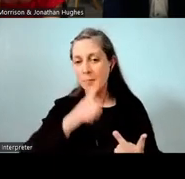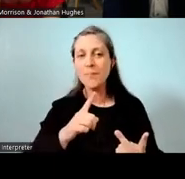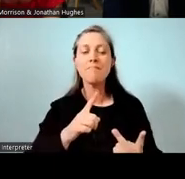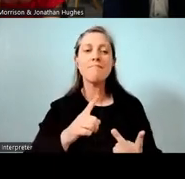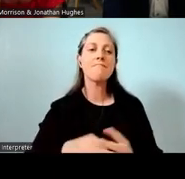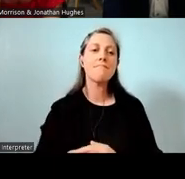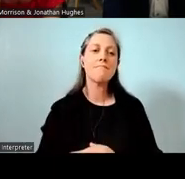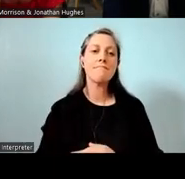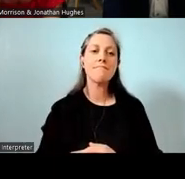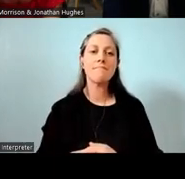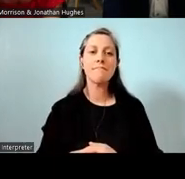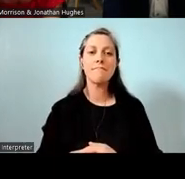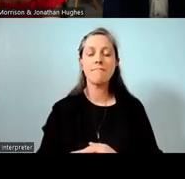and make more friends,